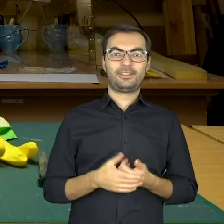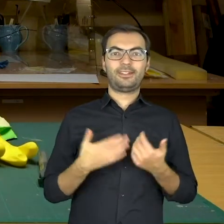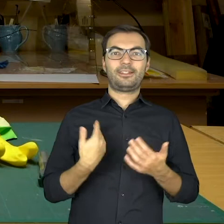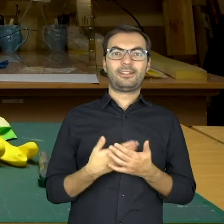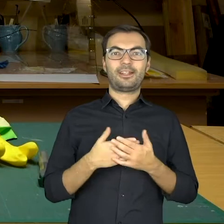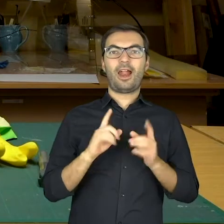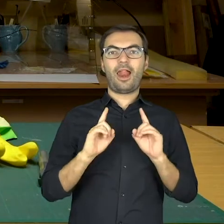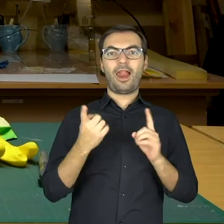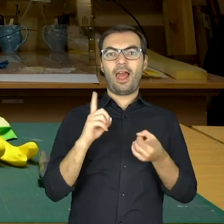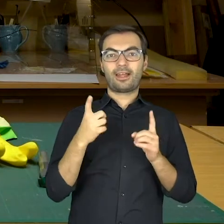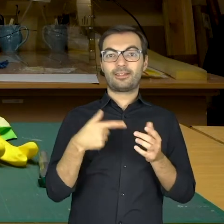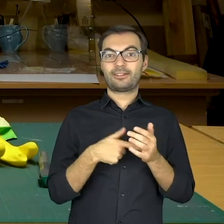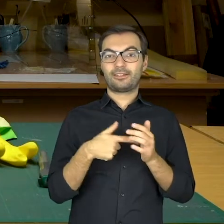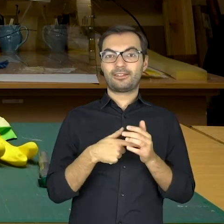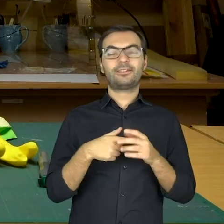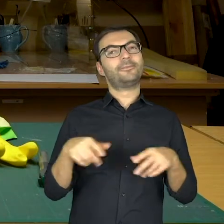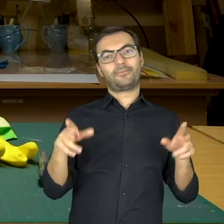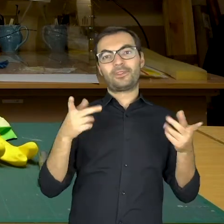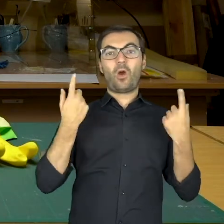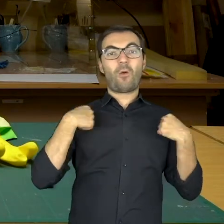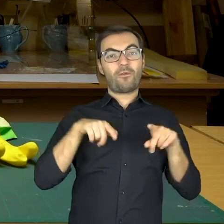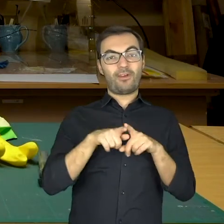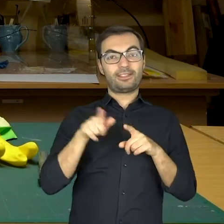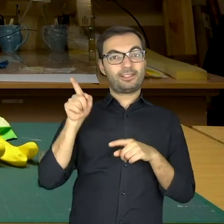because our puppet will be a Chinese national